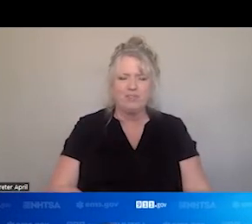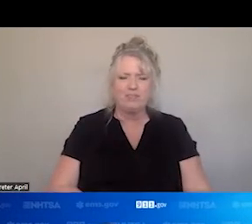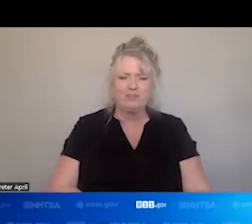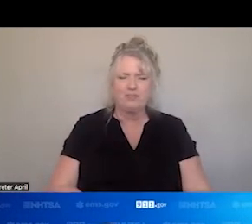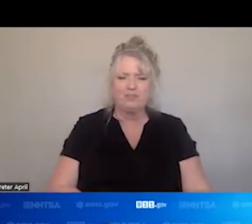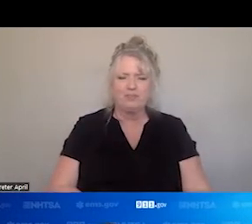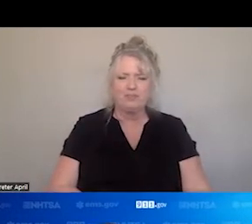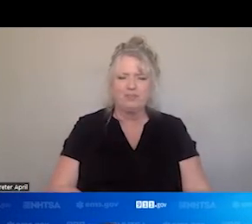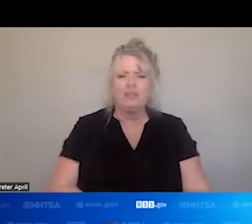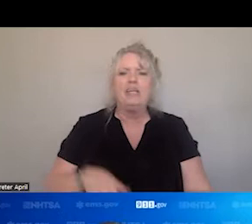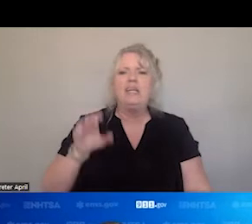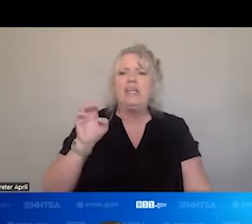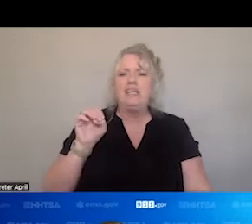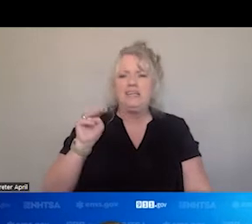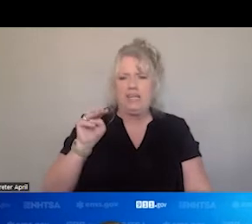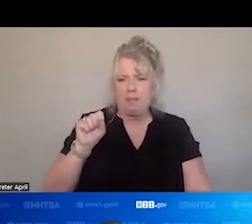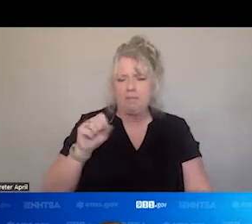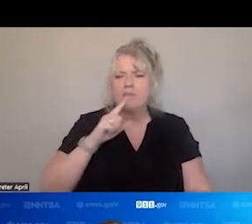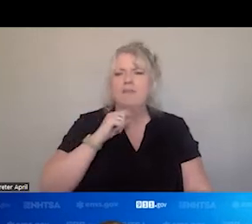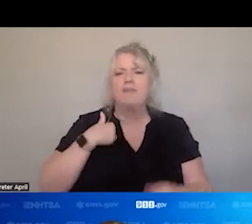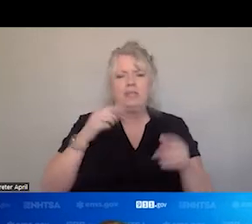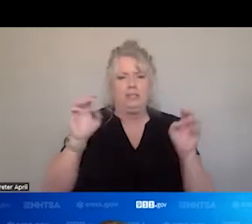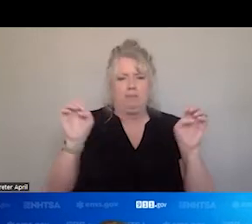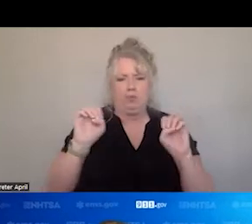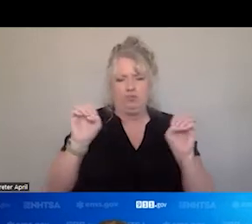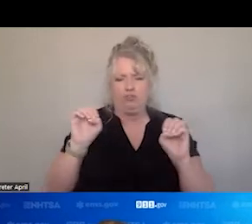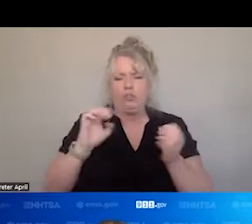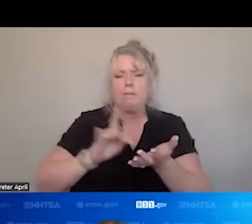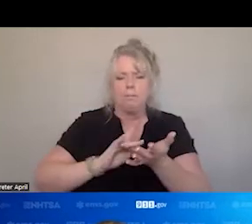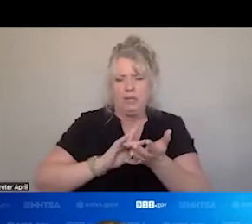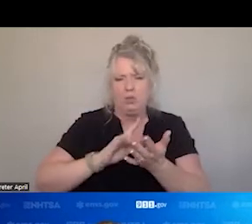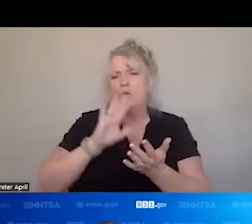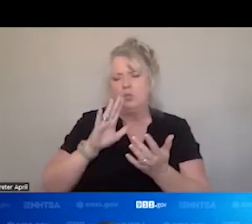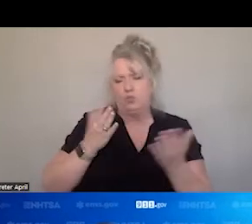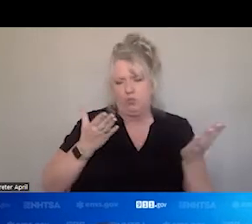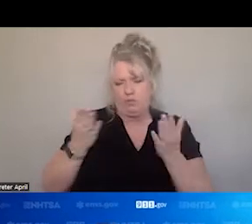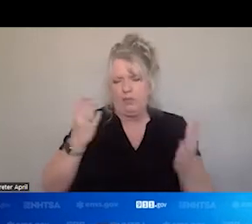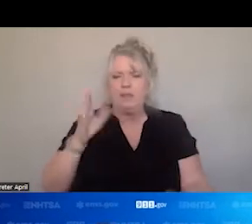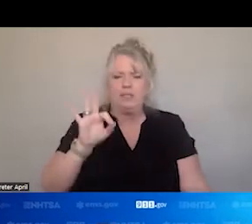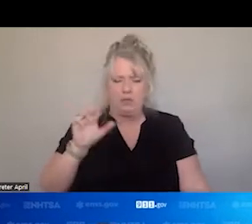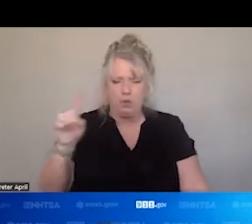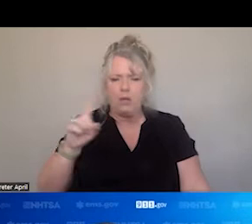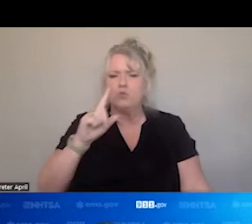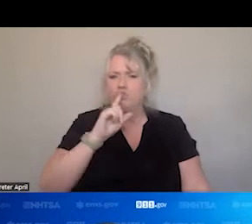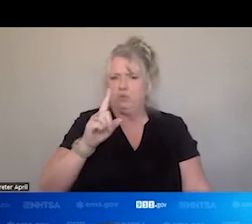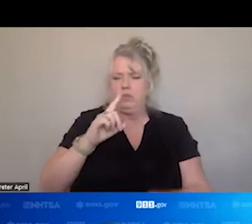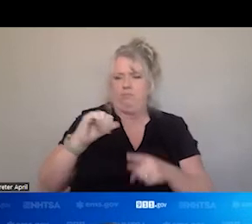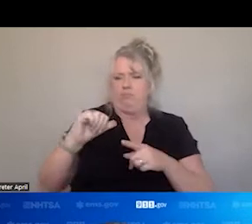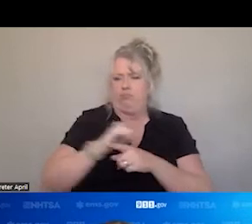EMS, EMERGENCY MEDICAL SERVICES, AND 911 SYSTEMS REALLY PRACTICE AT THE INTERSECTION